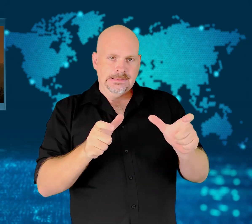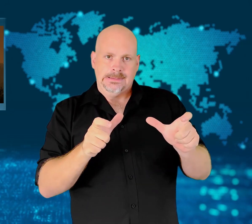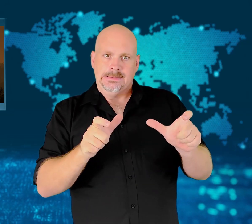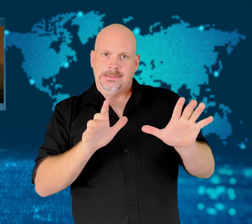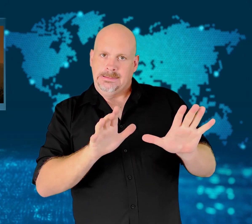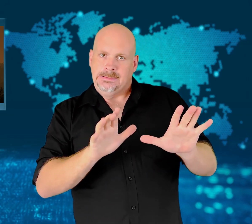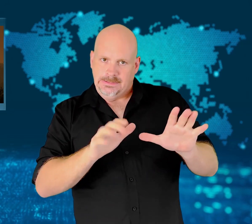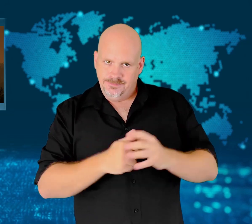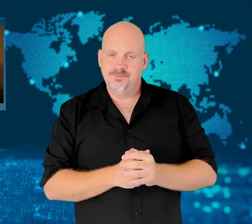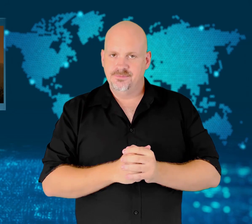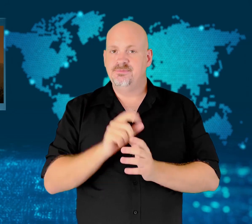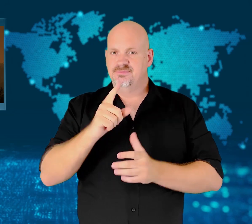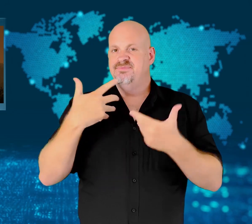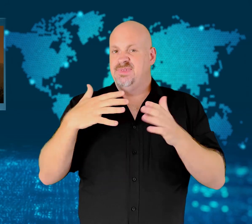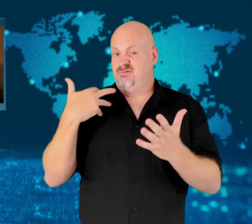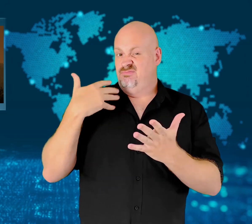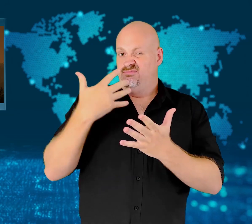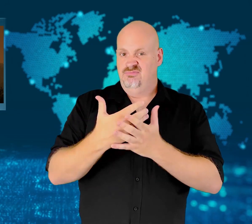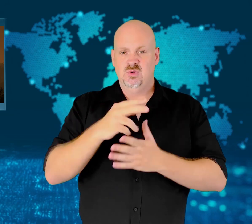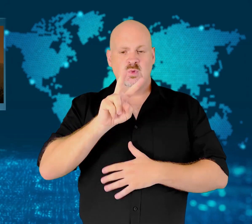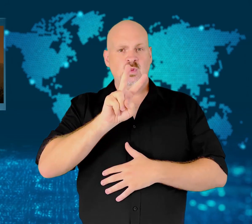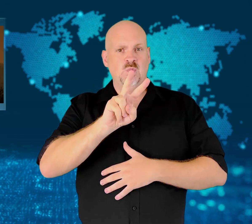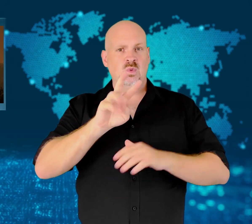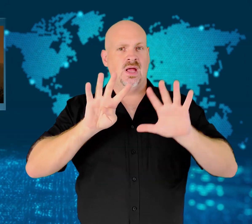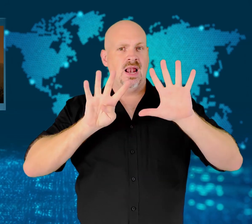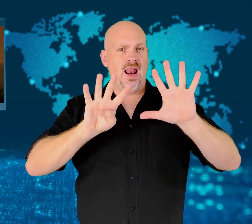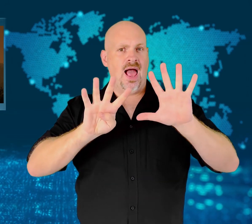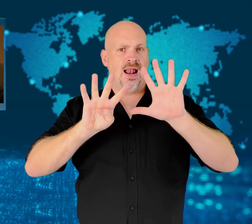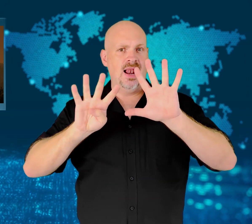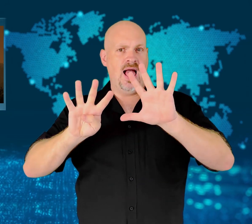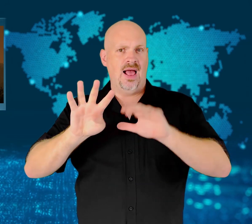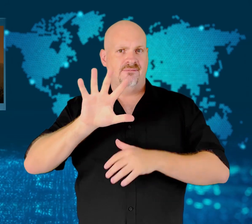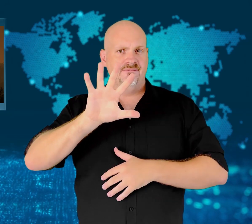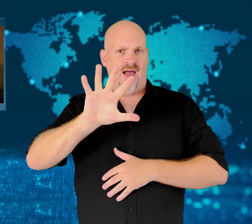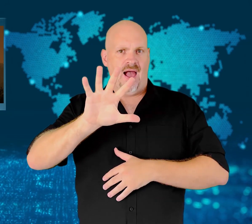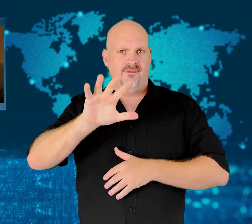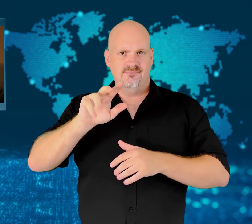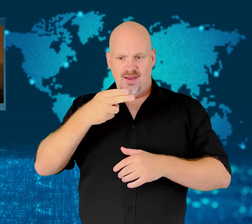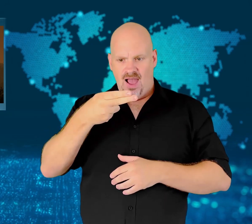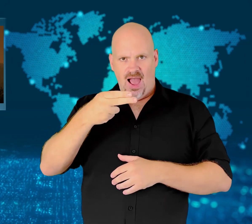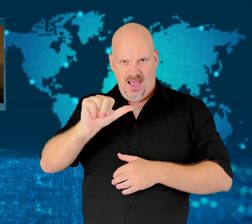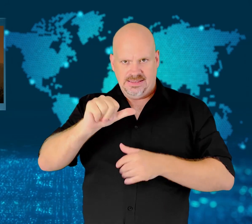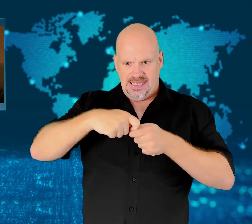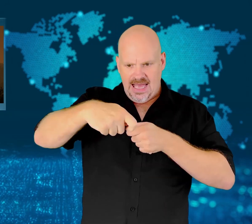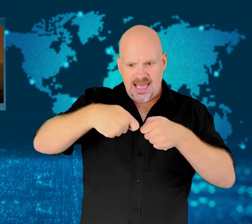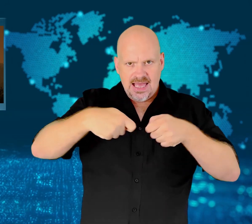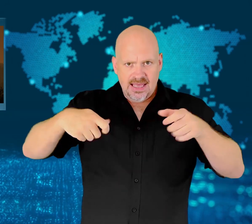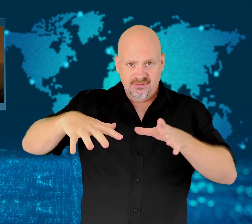The country also reports 650 deaths from extreme heat.